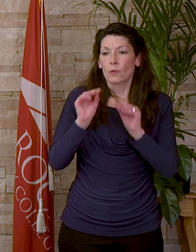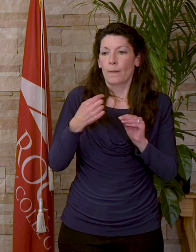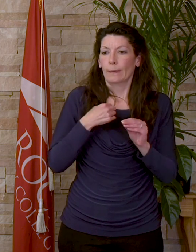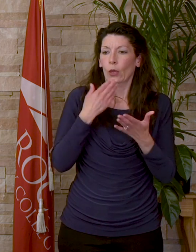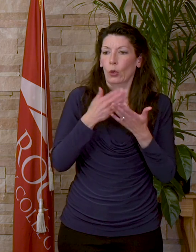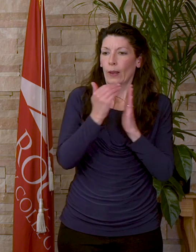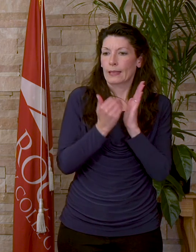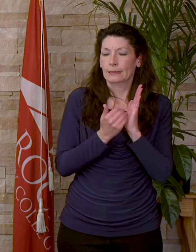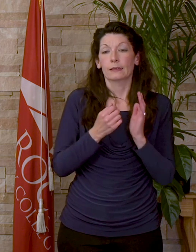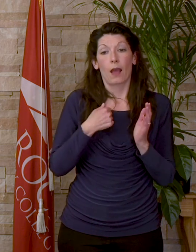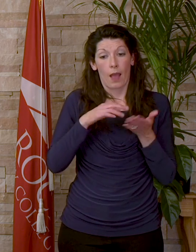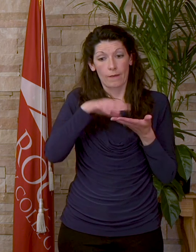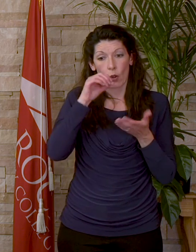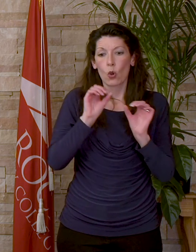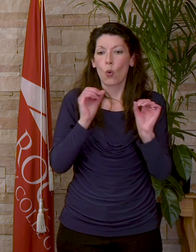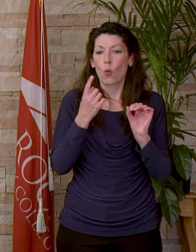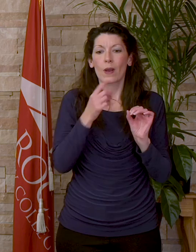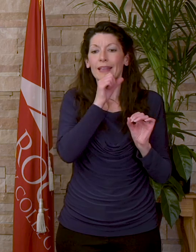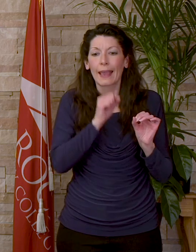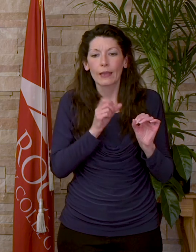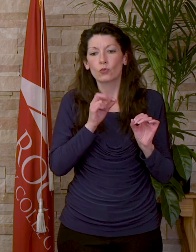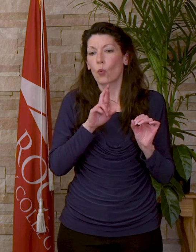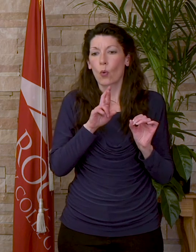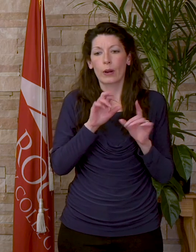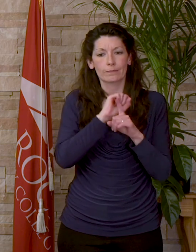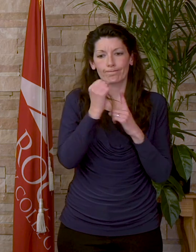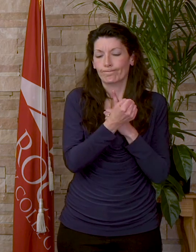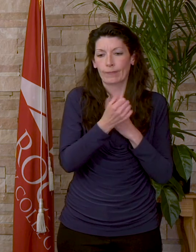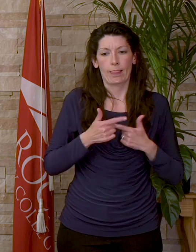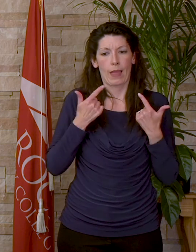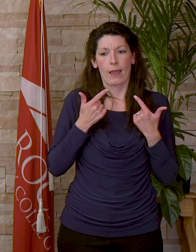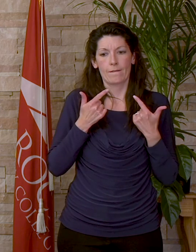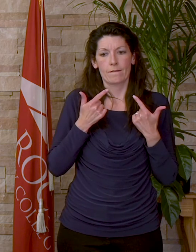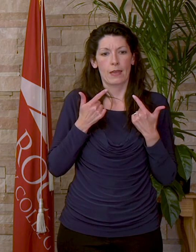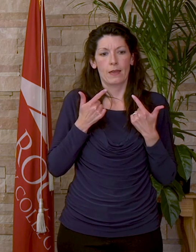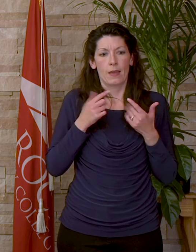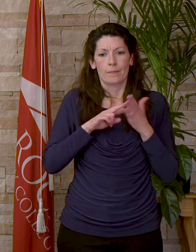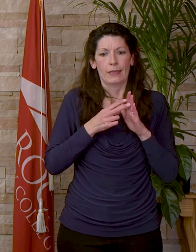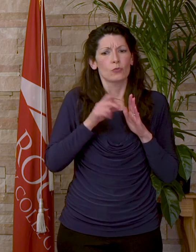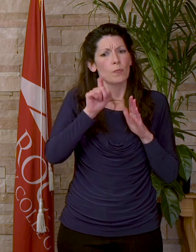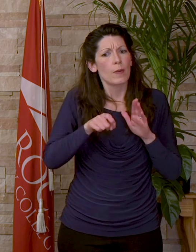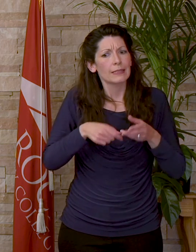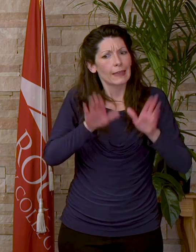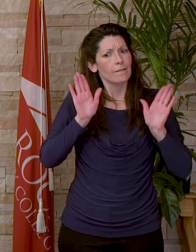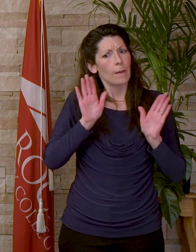I have learned no one's age or circumstances mean that they have to give up on their education.